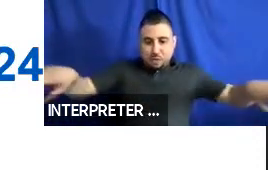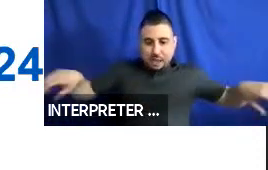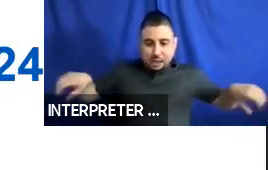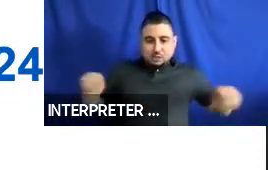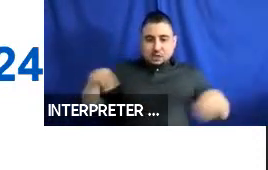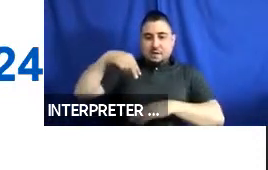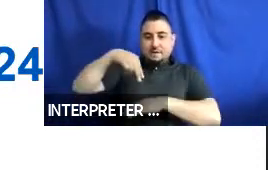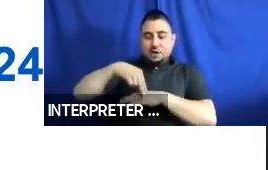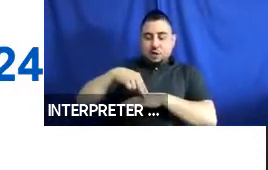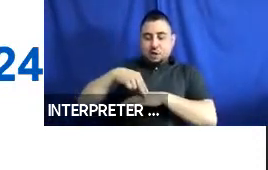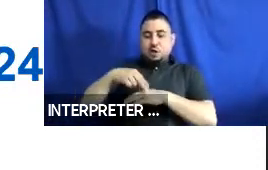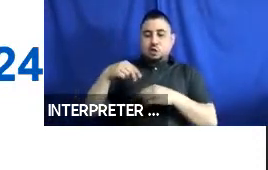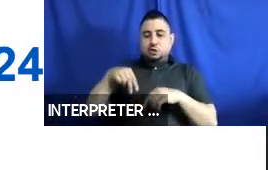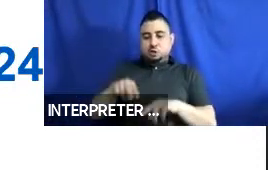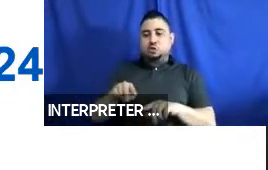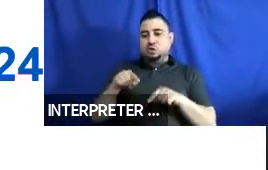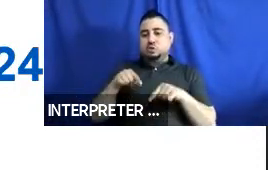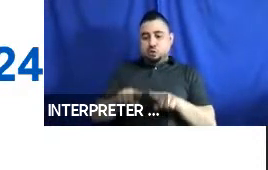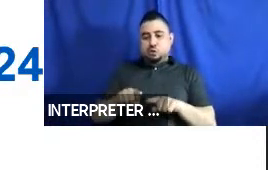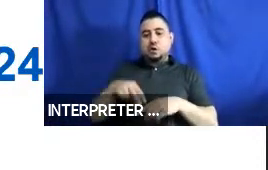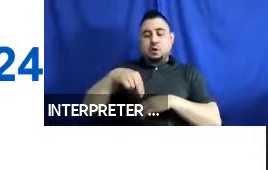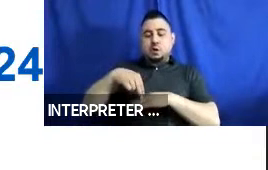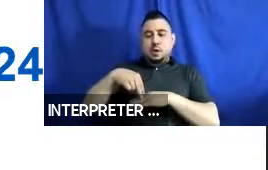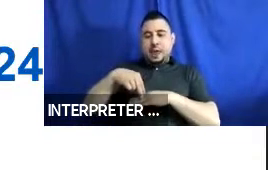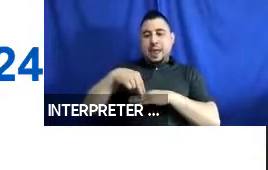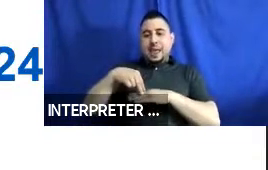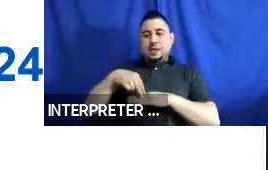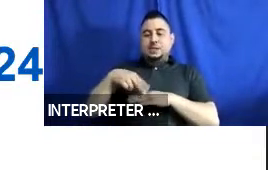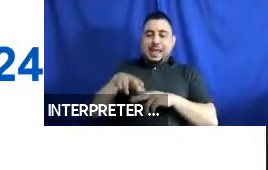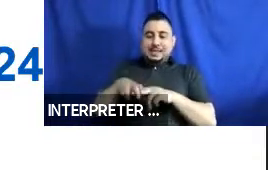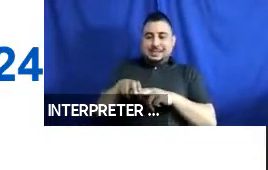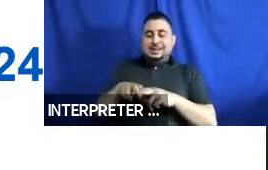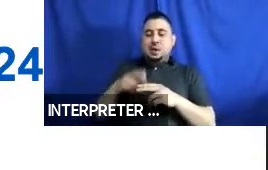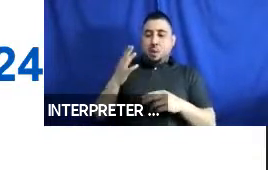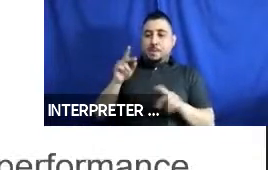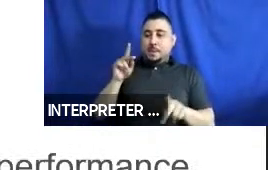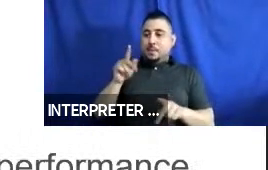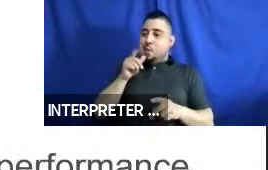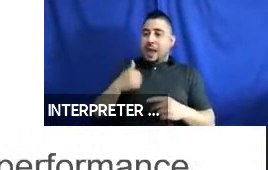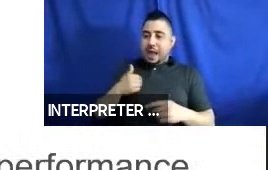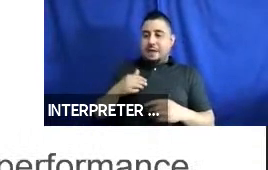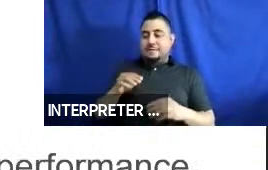ambulation and seating, by people with mobility limitations. Next.